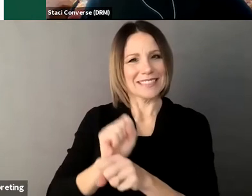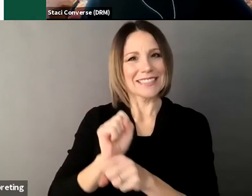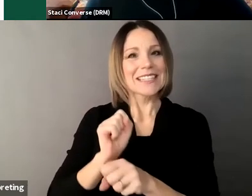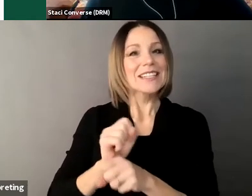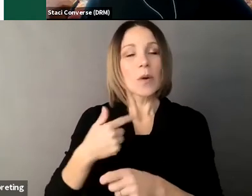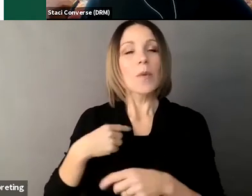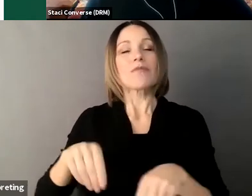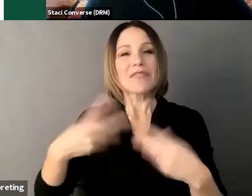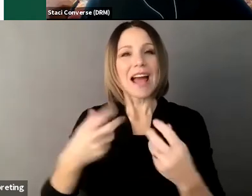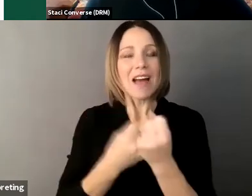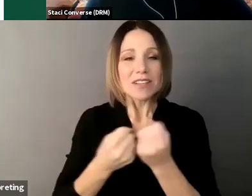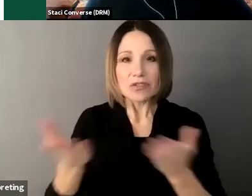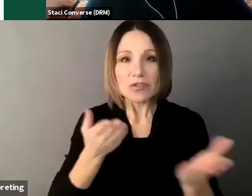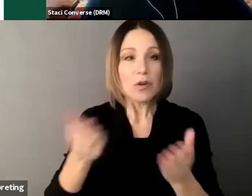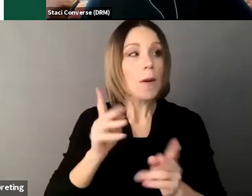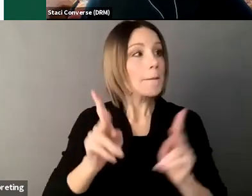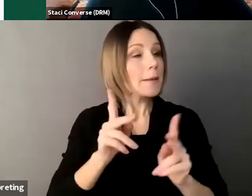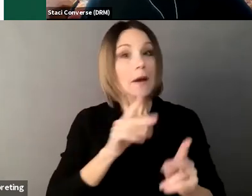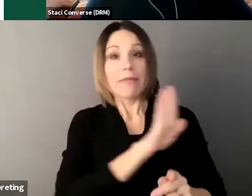or who have been discriminated against based on their disability